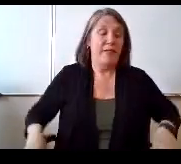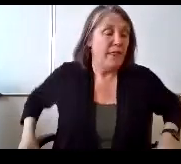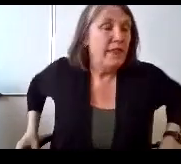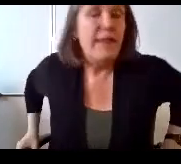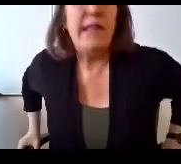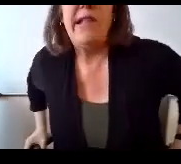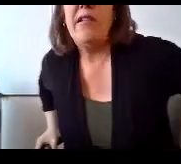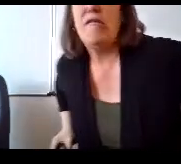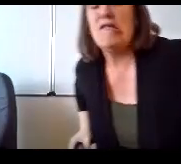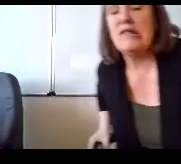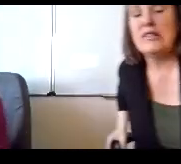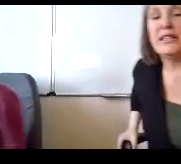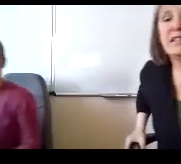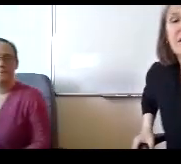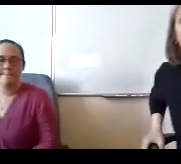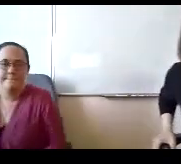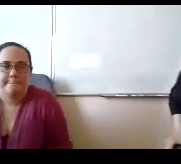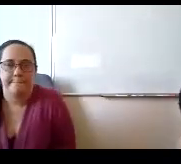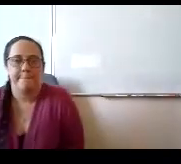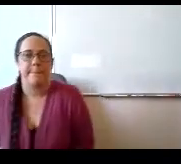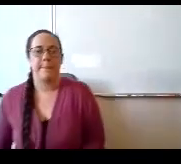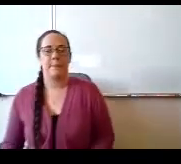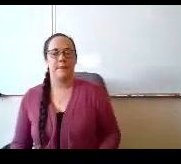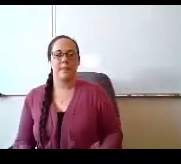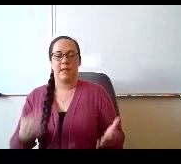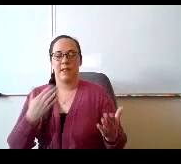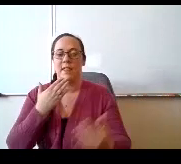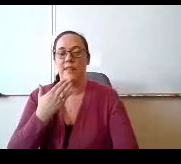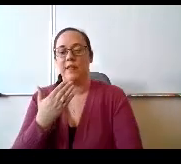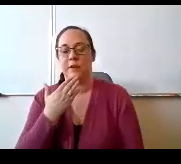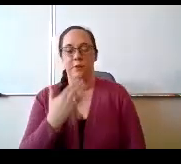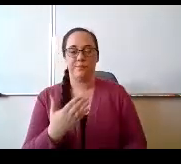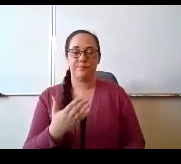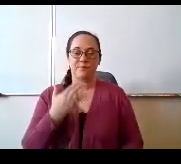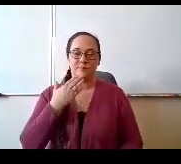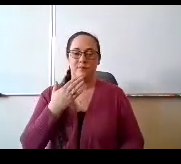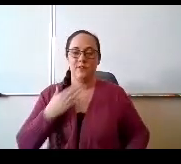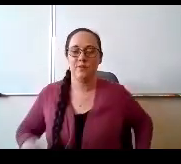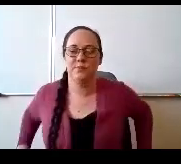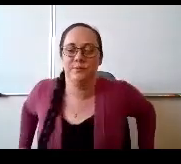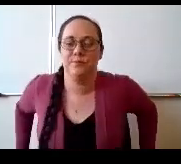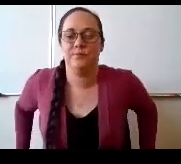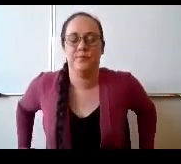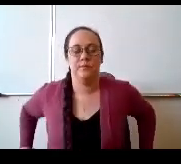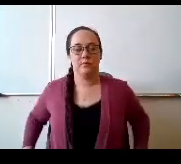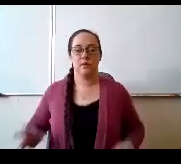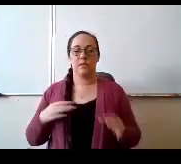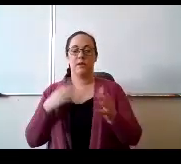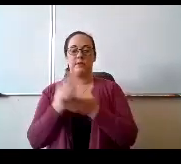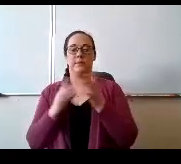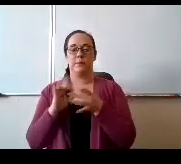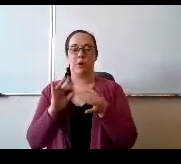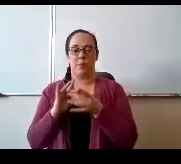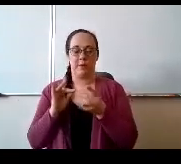Lumbergh Colonel Johnson. Nothing now, thank you. Thank you. Colonel Johnson. Just a few comments for me.